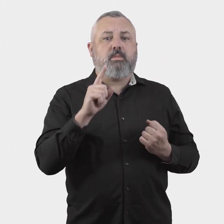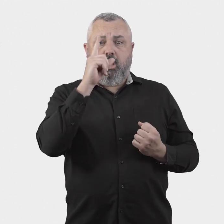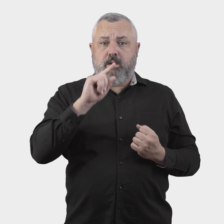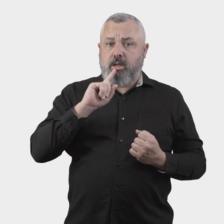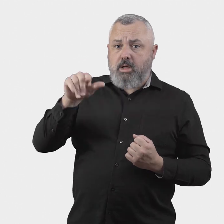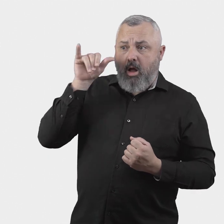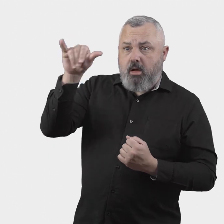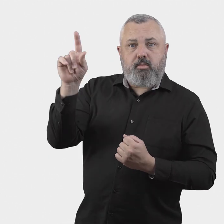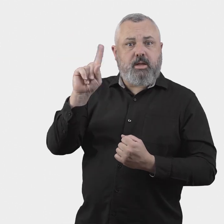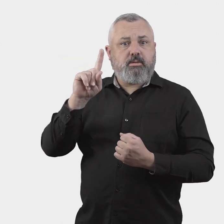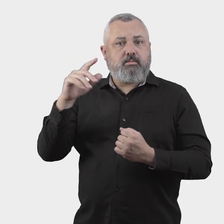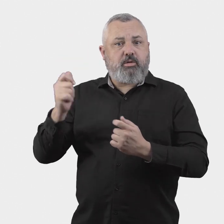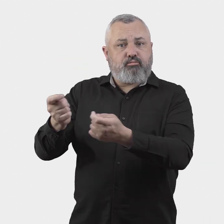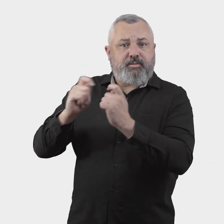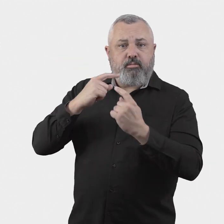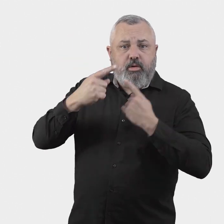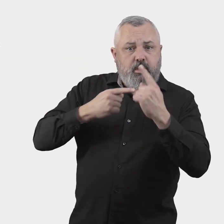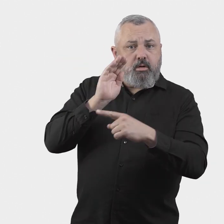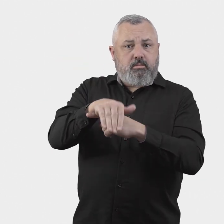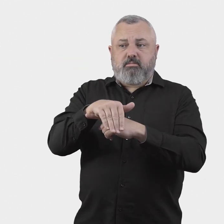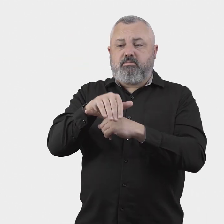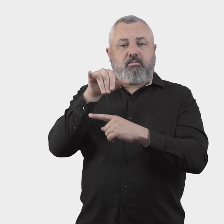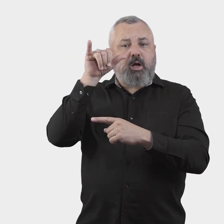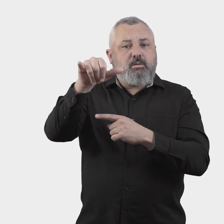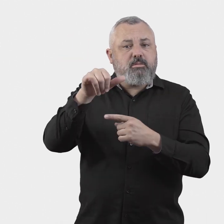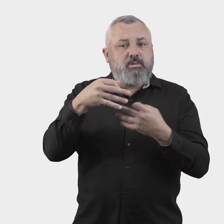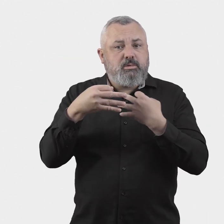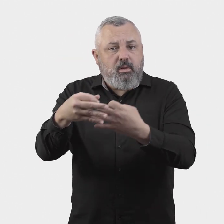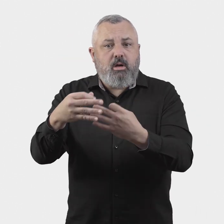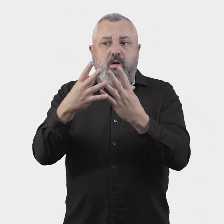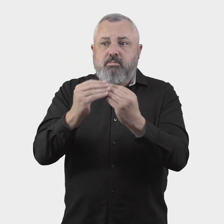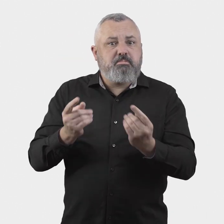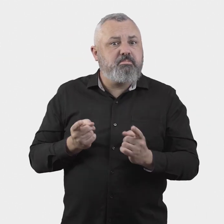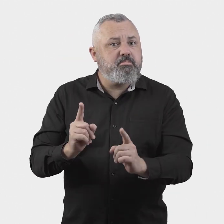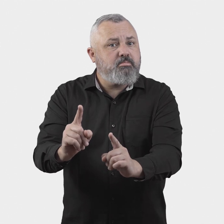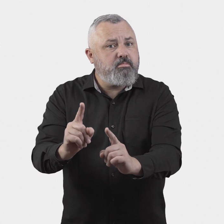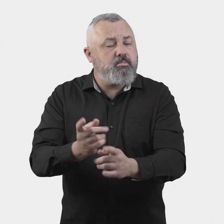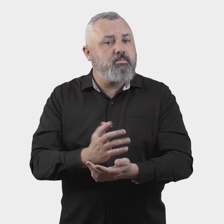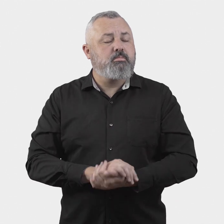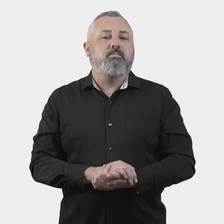require airlines to provide information about the reasons for delays and cancellations of flights.